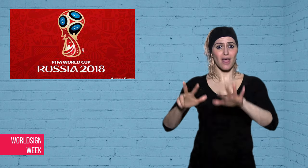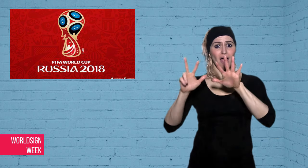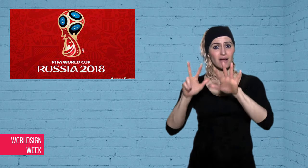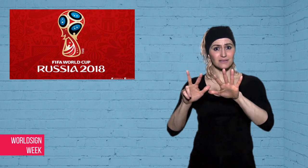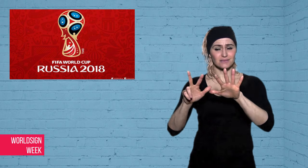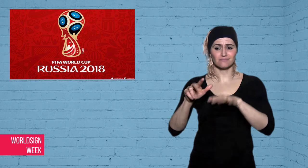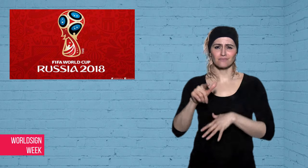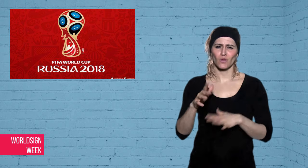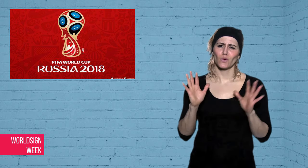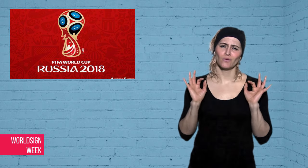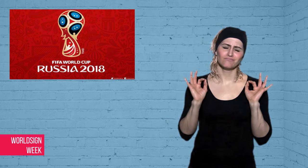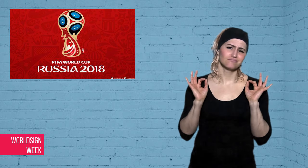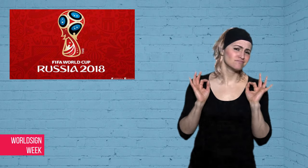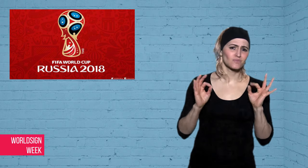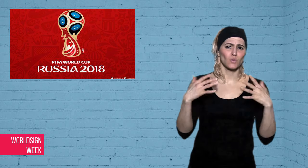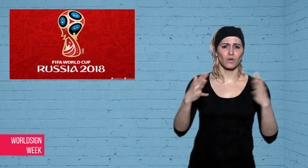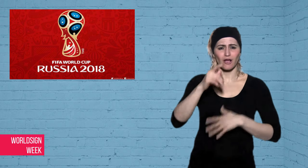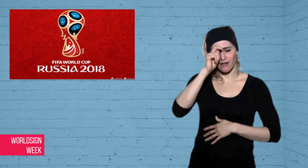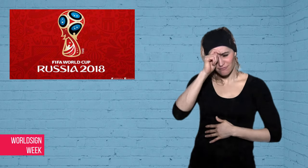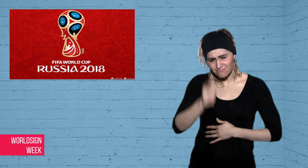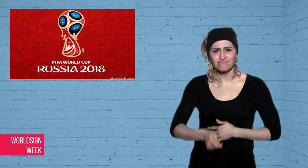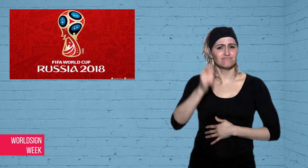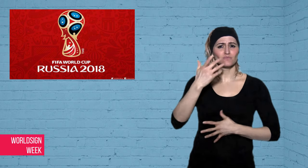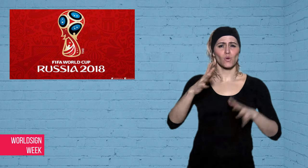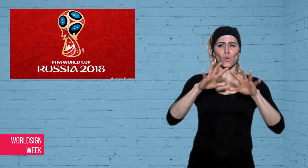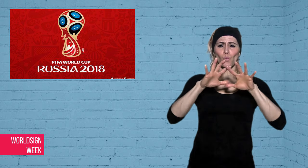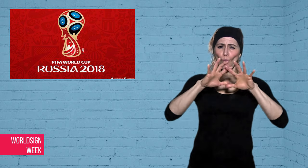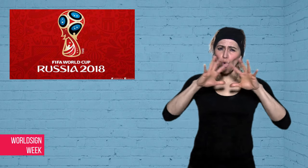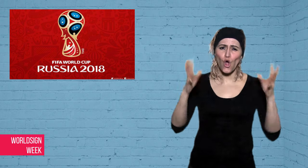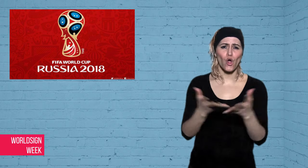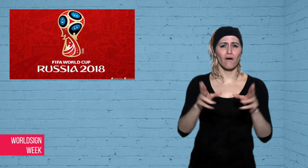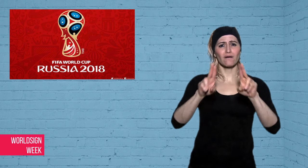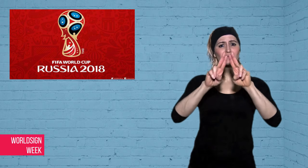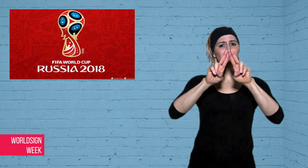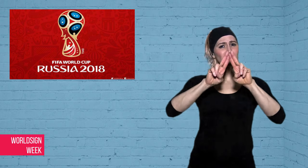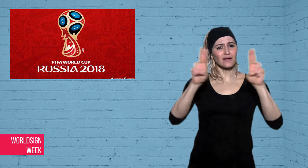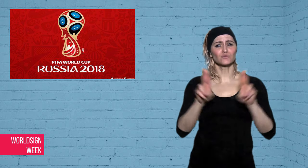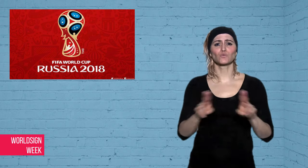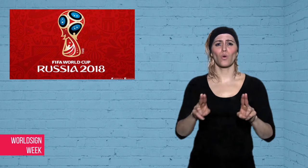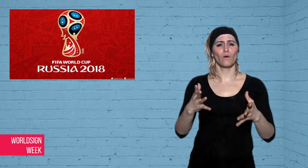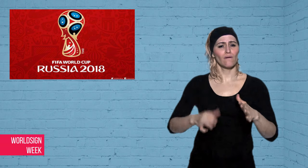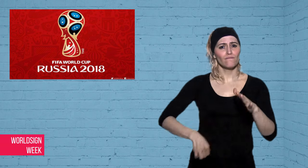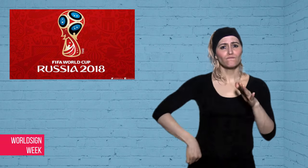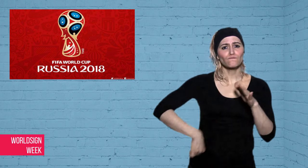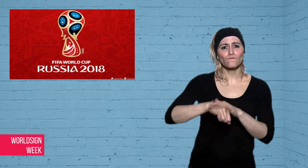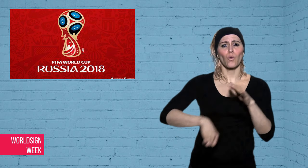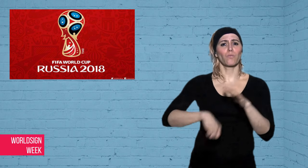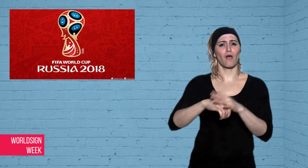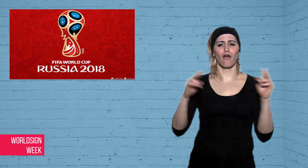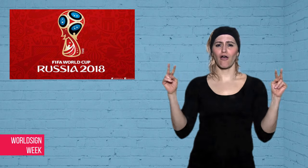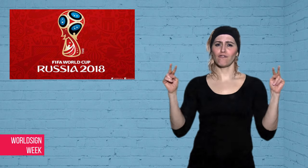tournament most widely viewed and